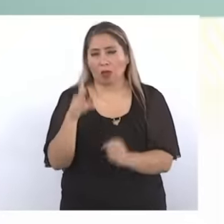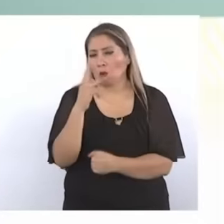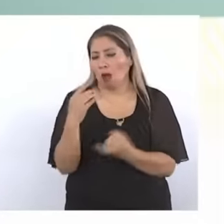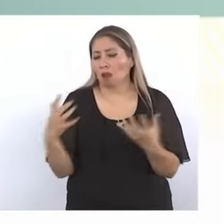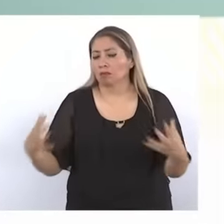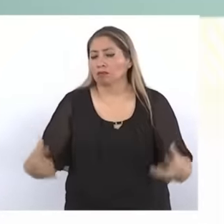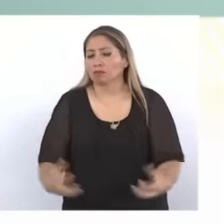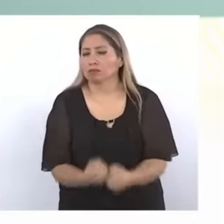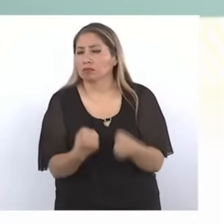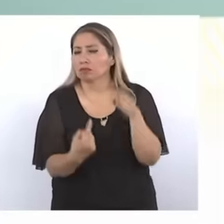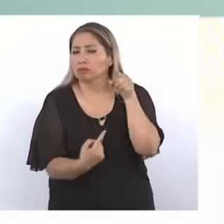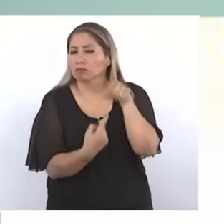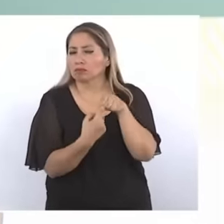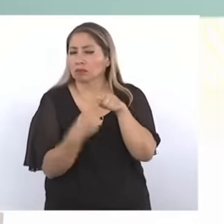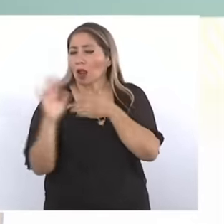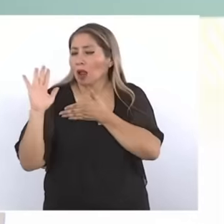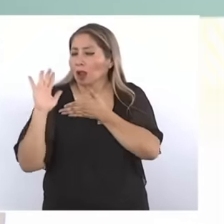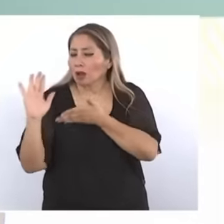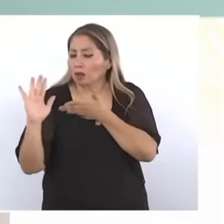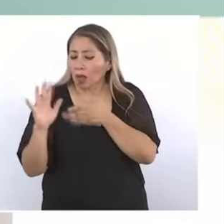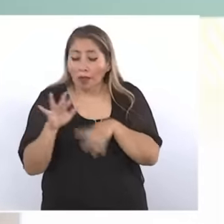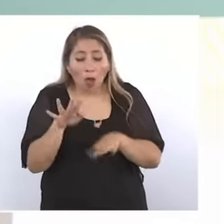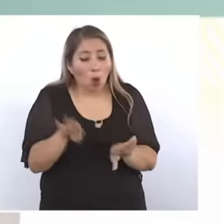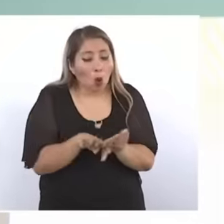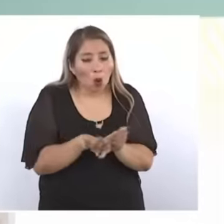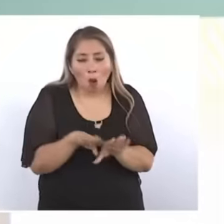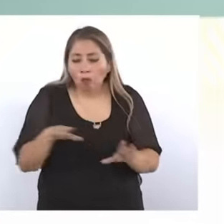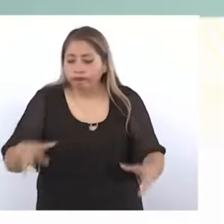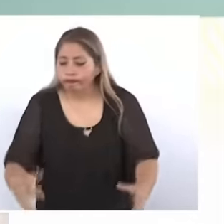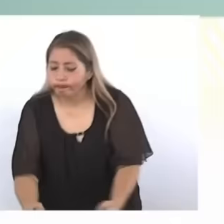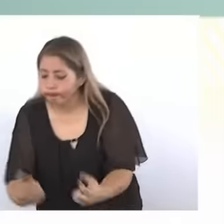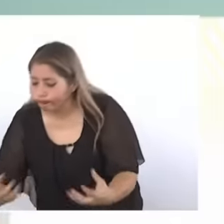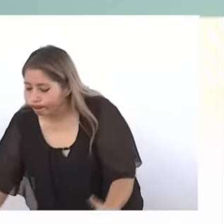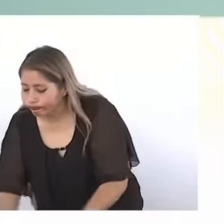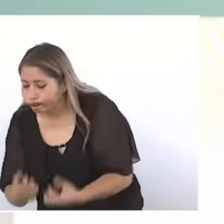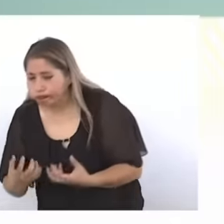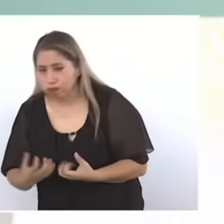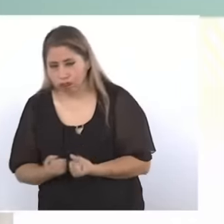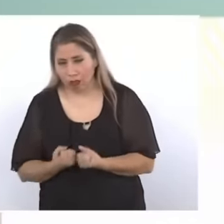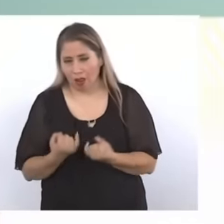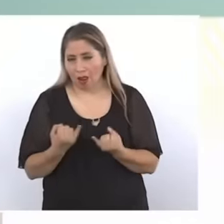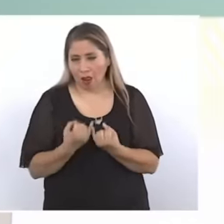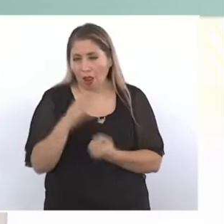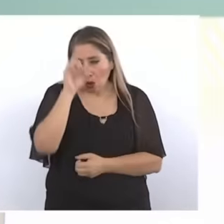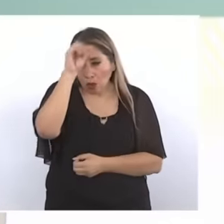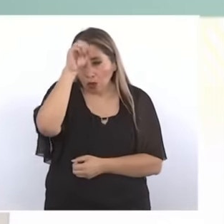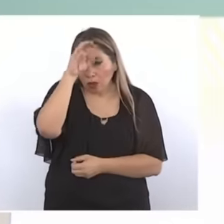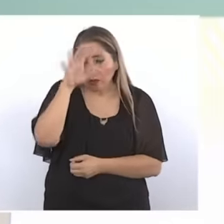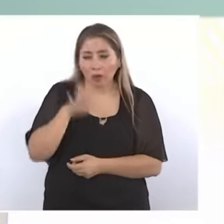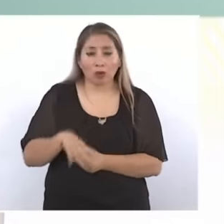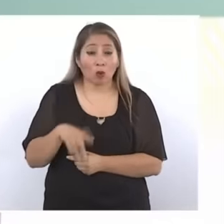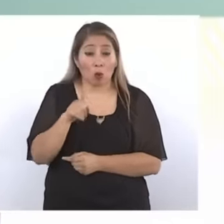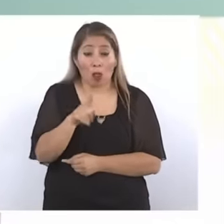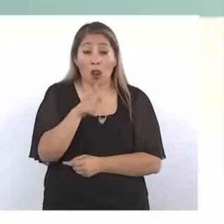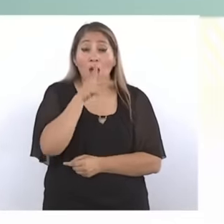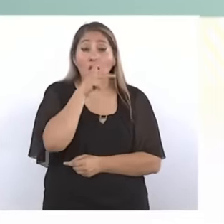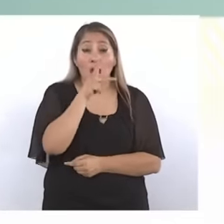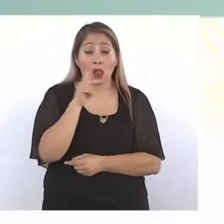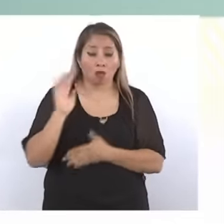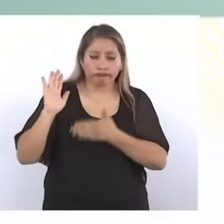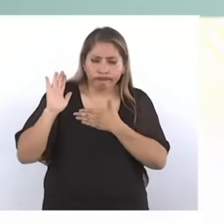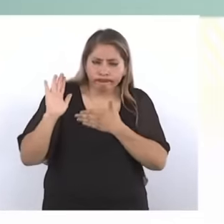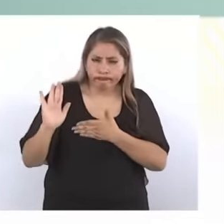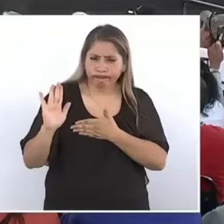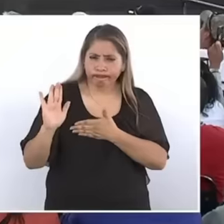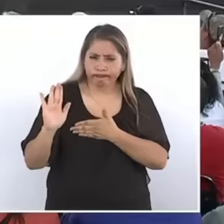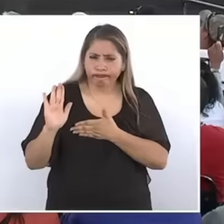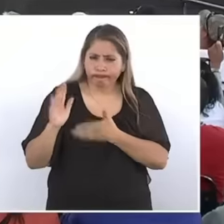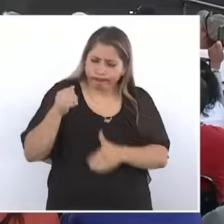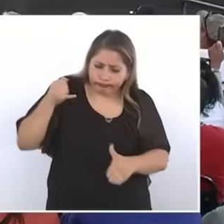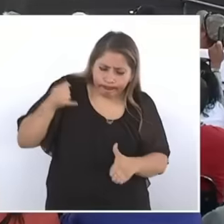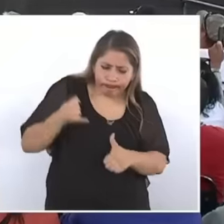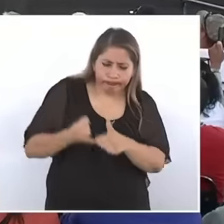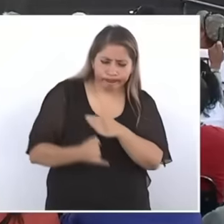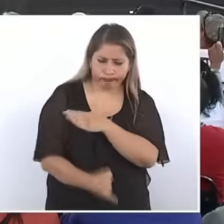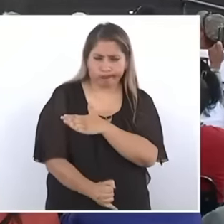our president committed also obey that greatness and his deep meaning